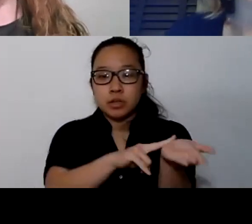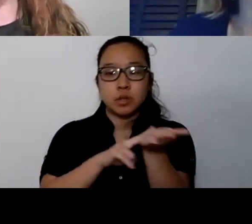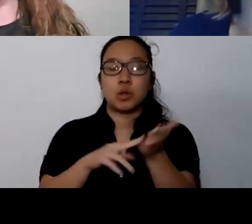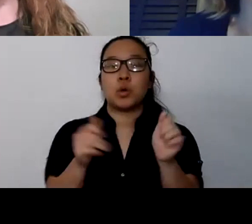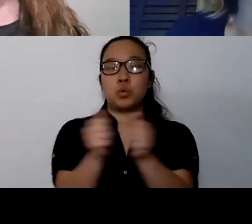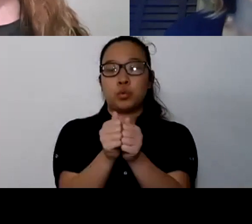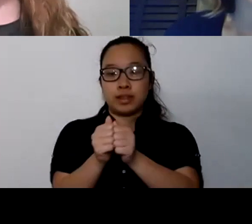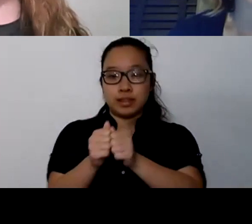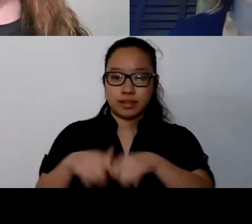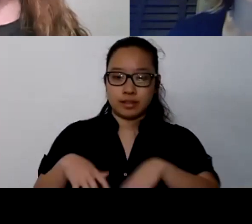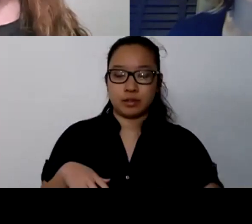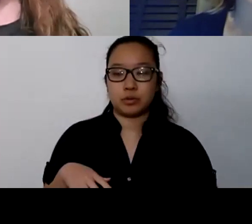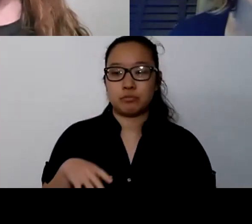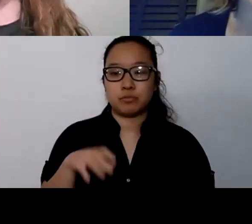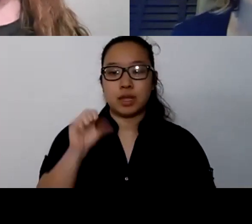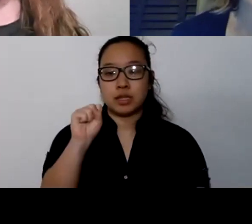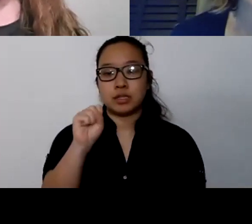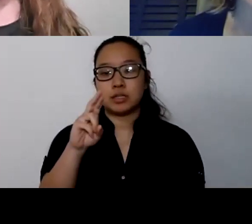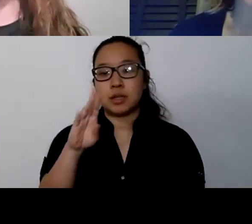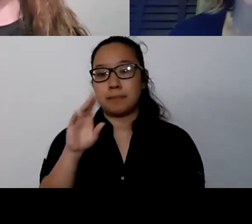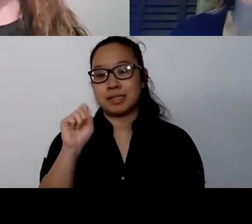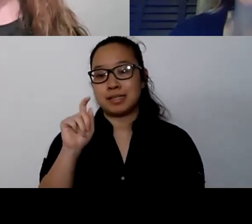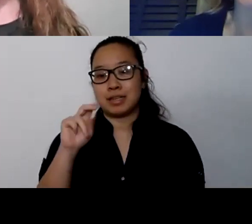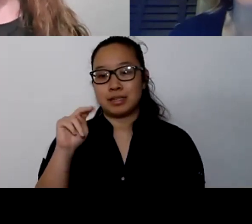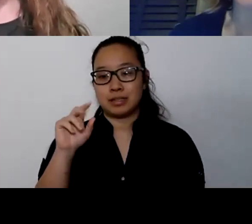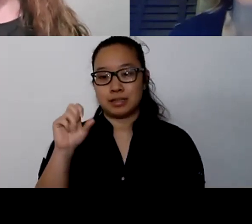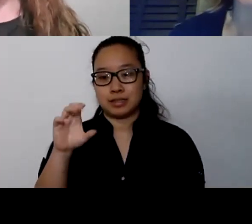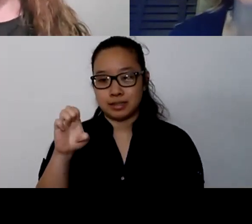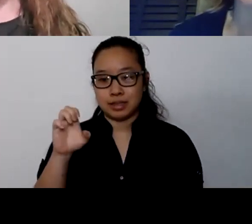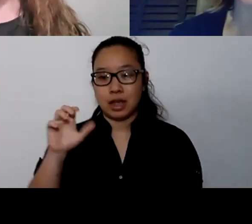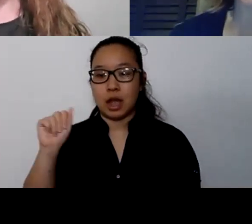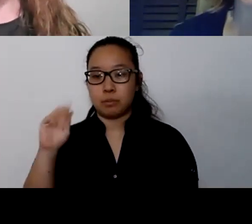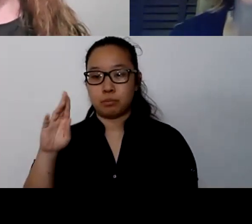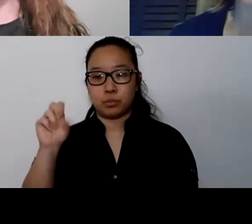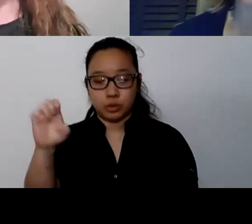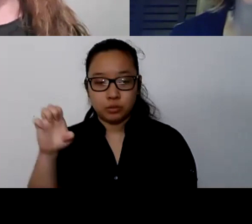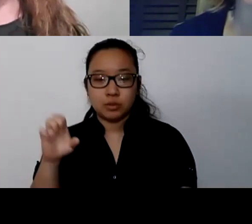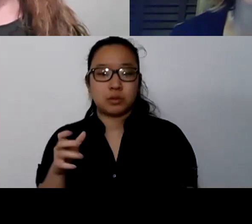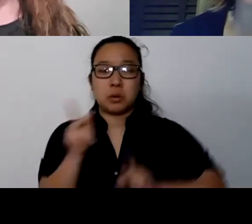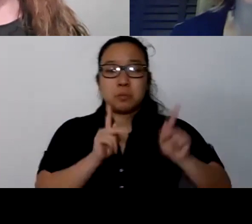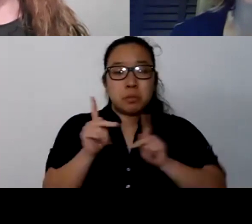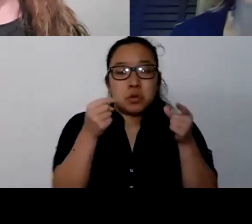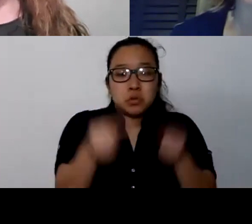And I think one of the big things that we're seeing is people are struggling and is coming out in ways that aren't necessarily adaptive.